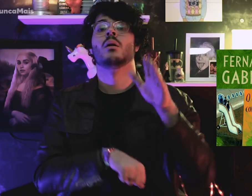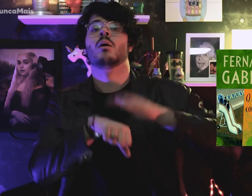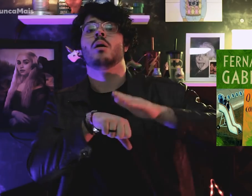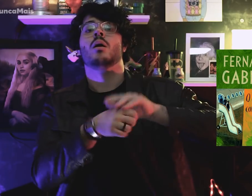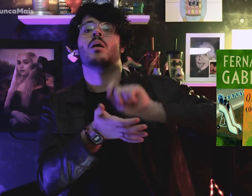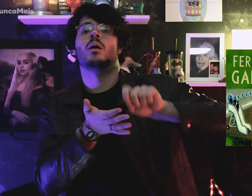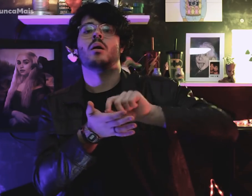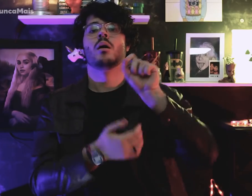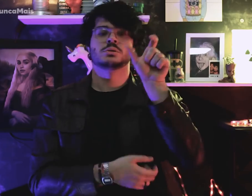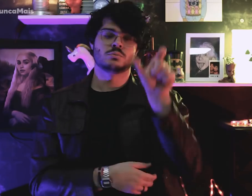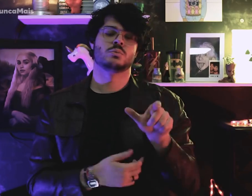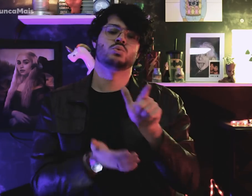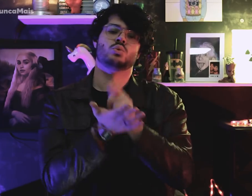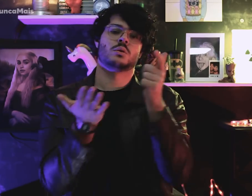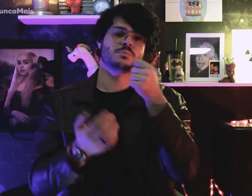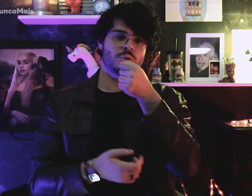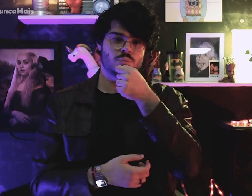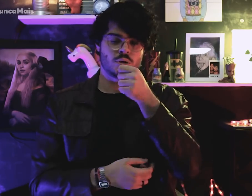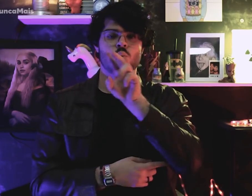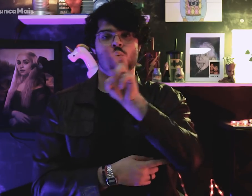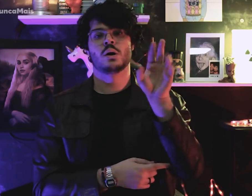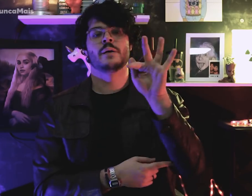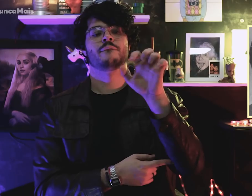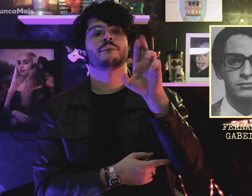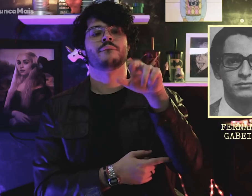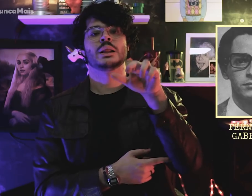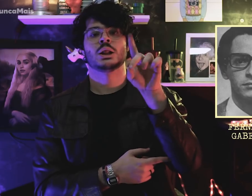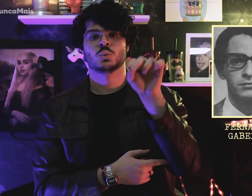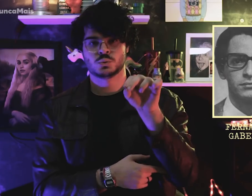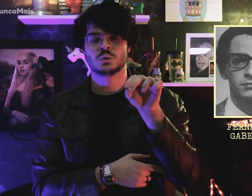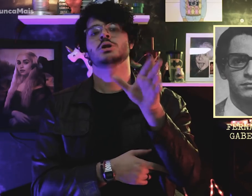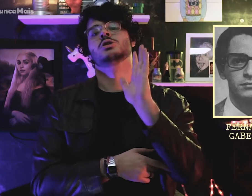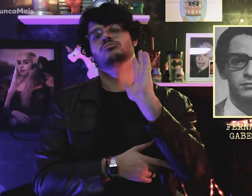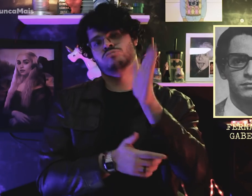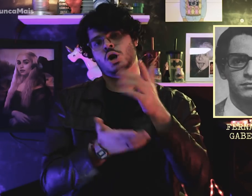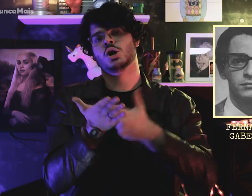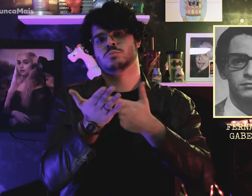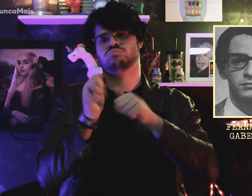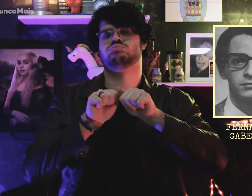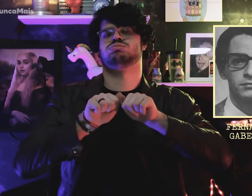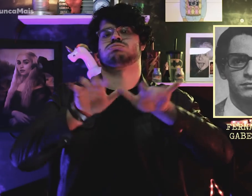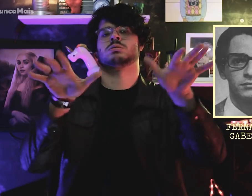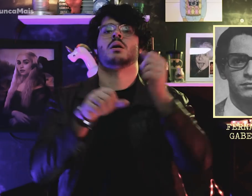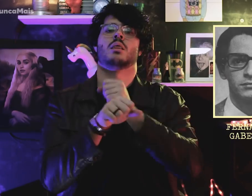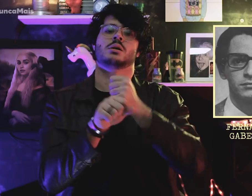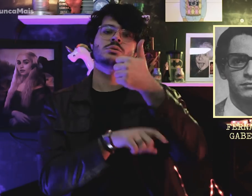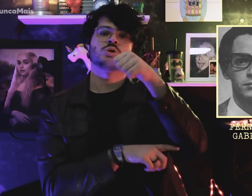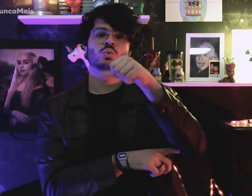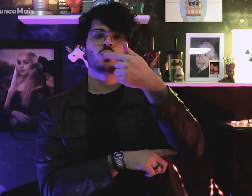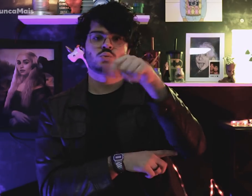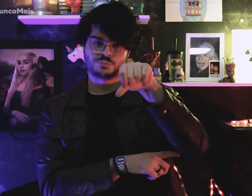written by the journalist Fernando Gabeira, in 1979.